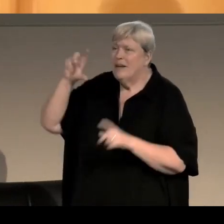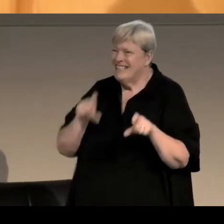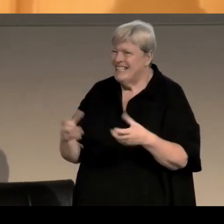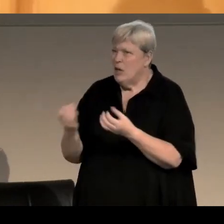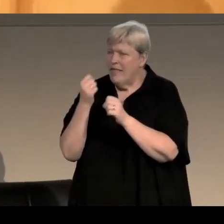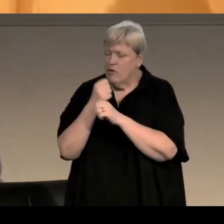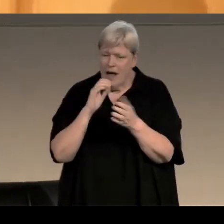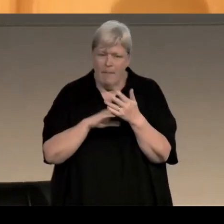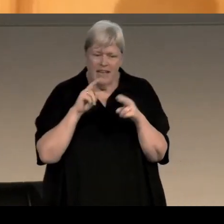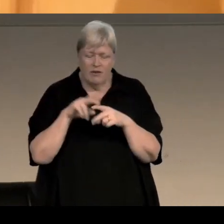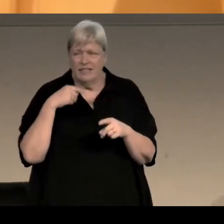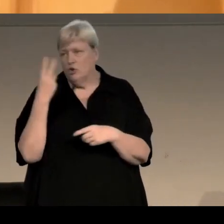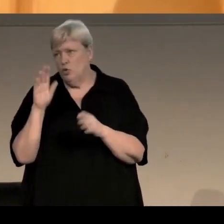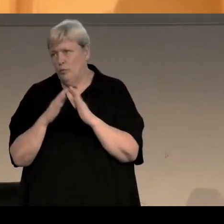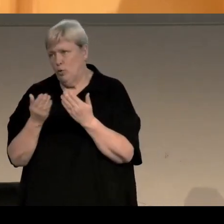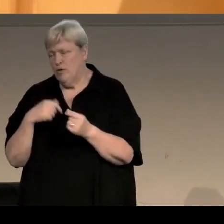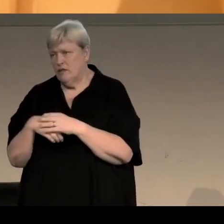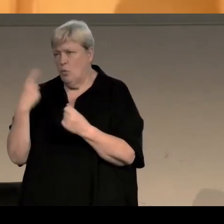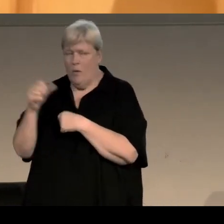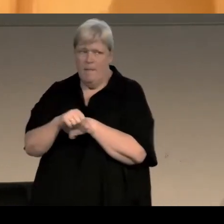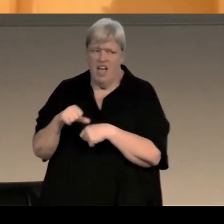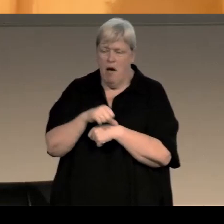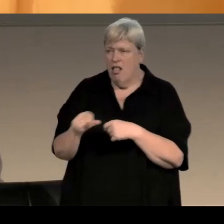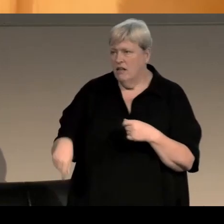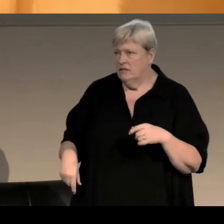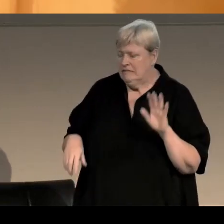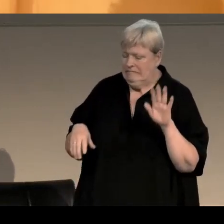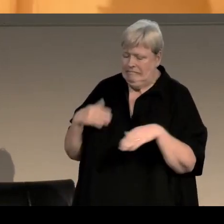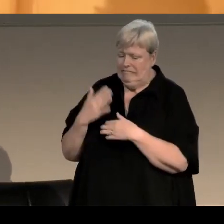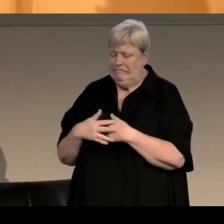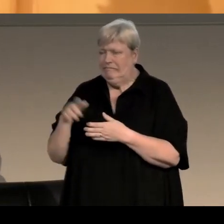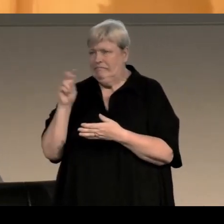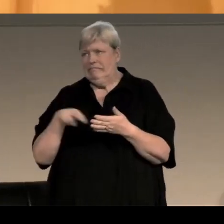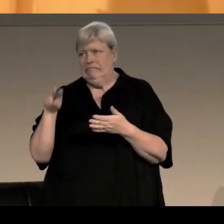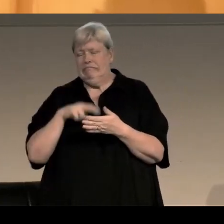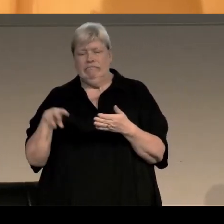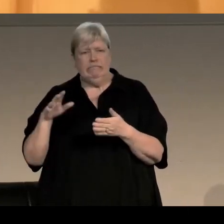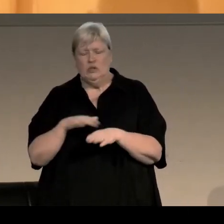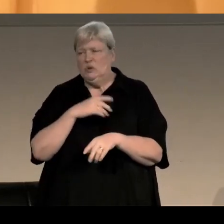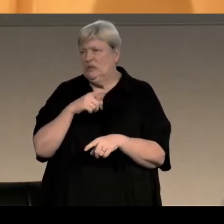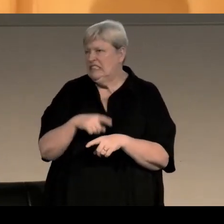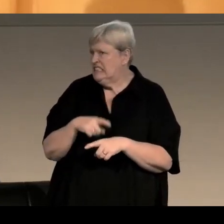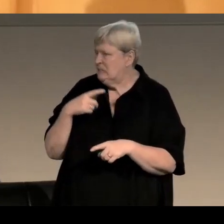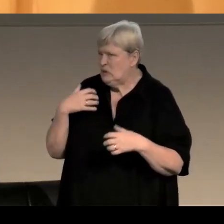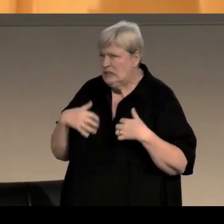and they only had two books in the house, one of them was the bible, and if you've ever sat down and read the bible, it takes a long time to get to the interesting bits,